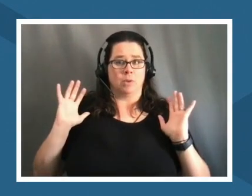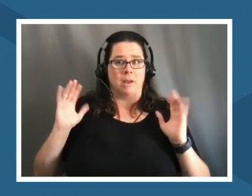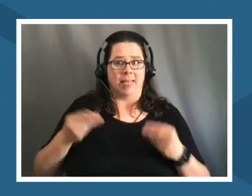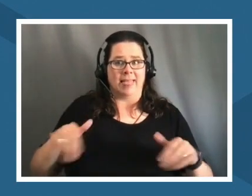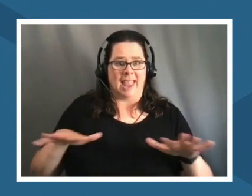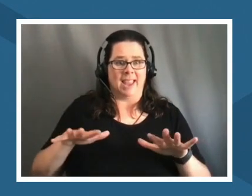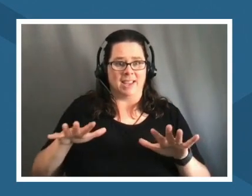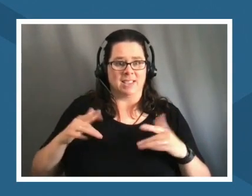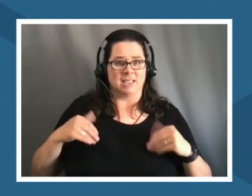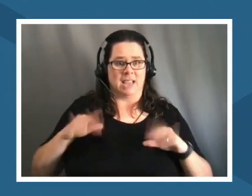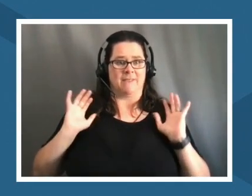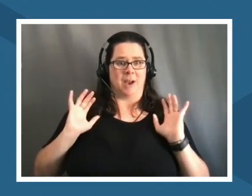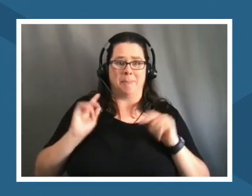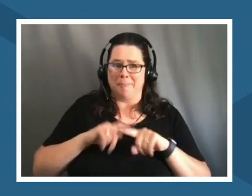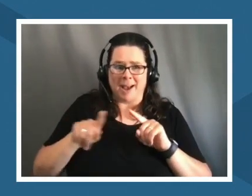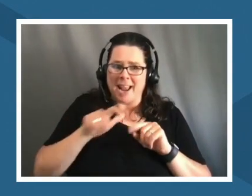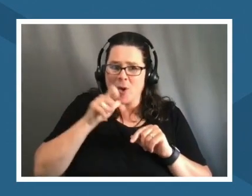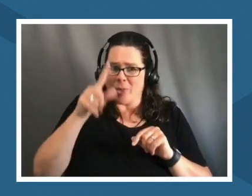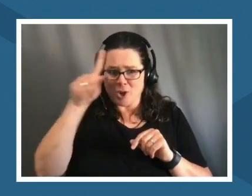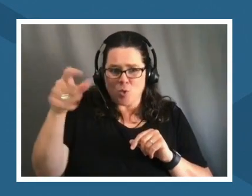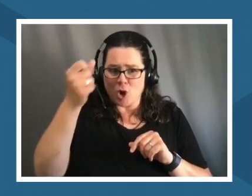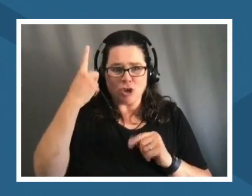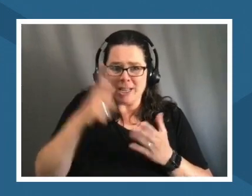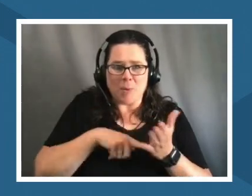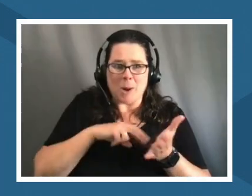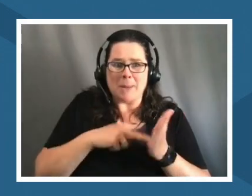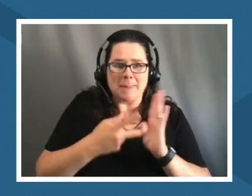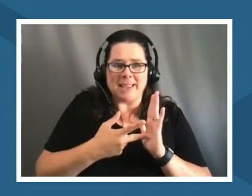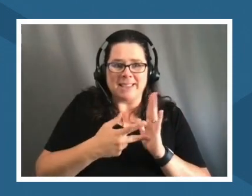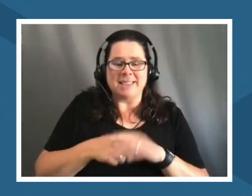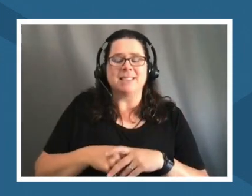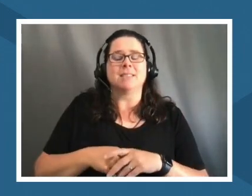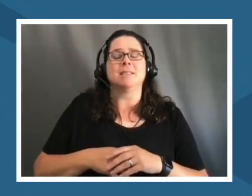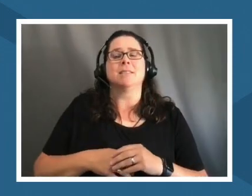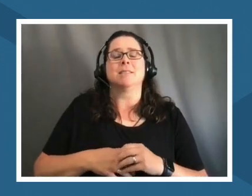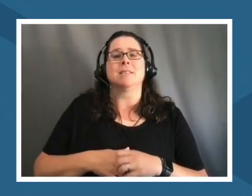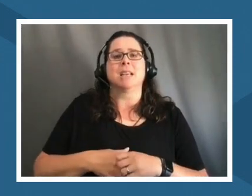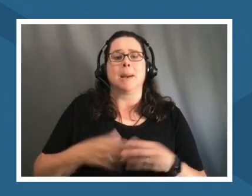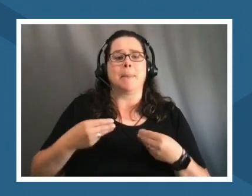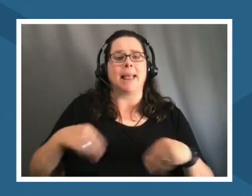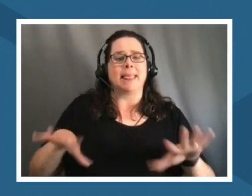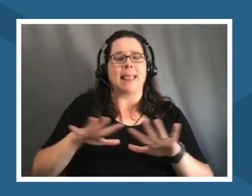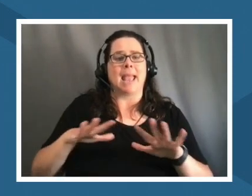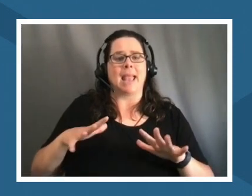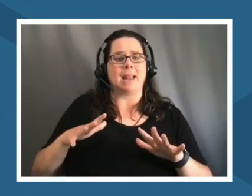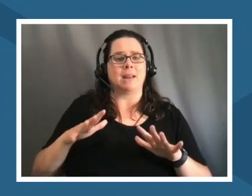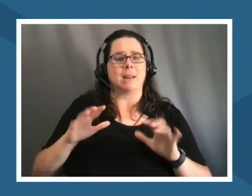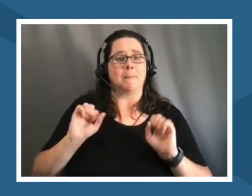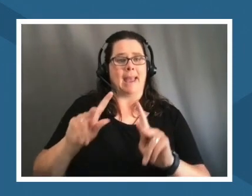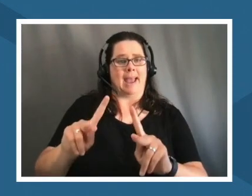saying but for us like land back is so much bigger it's about